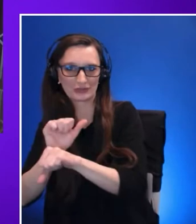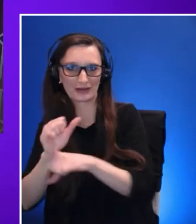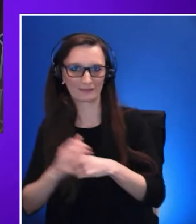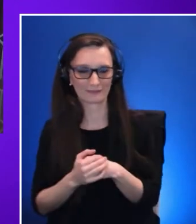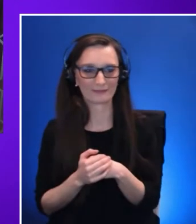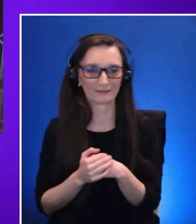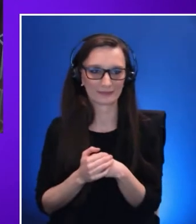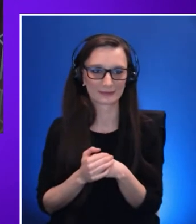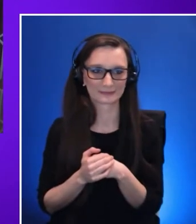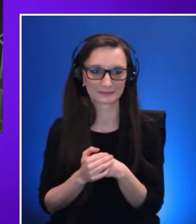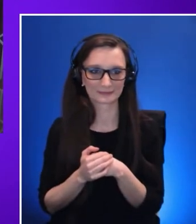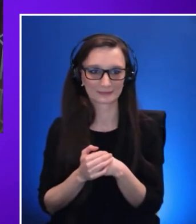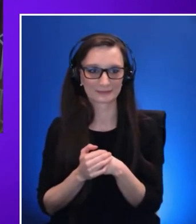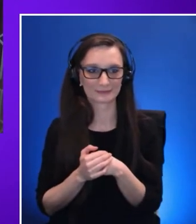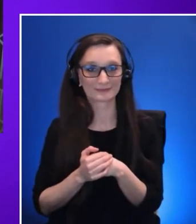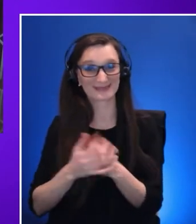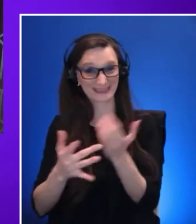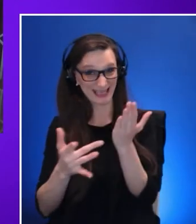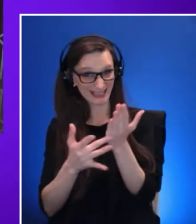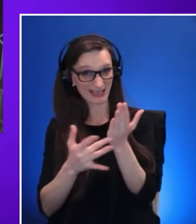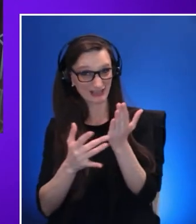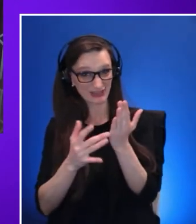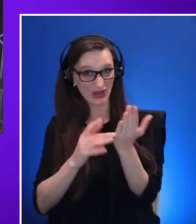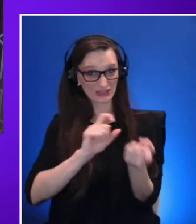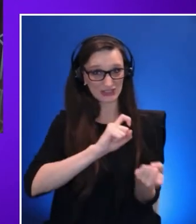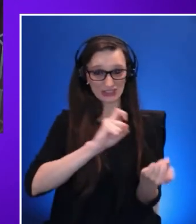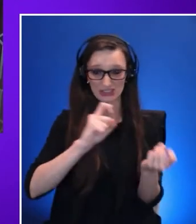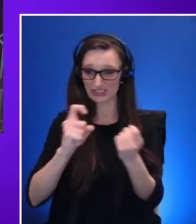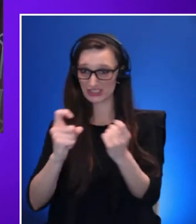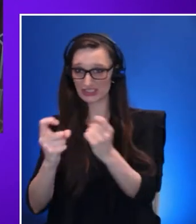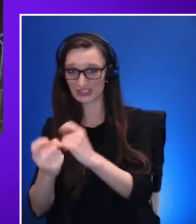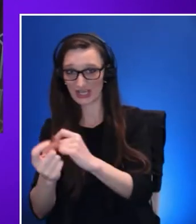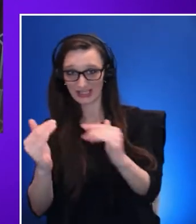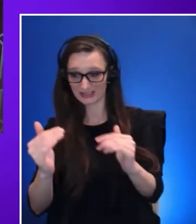can help advance accessibility and inclusion for people with physical disabilities